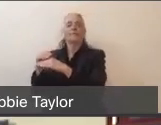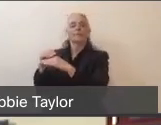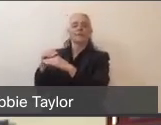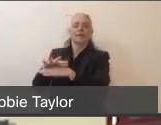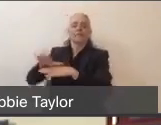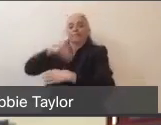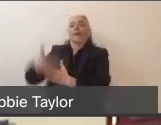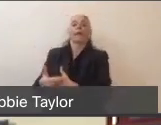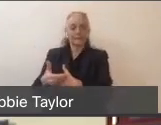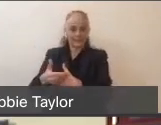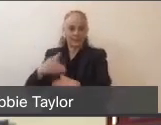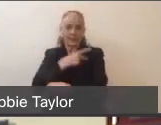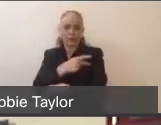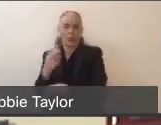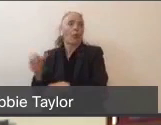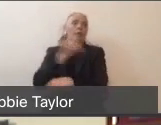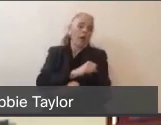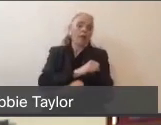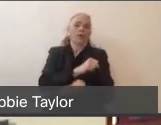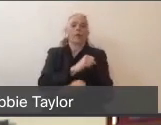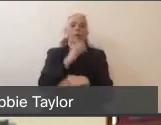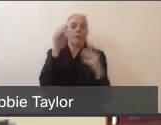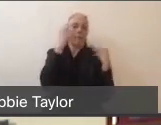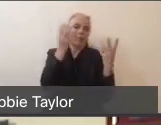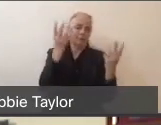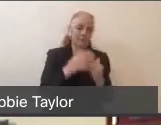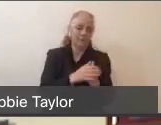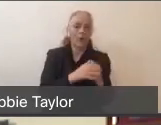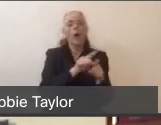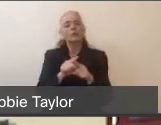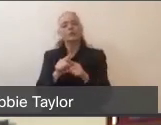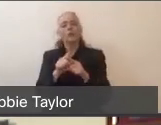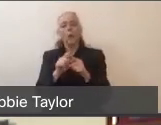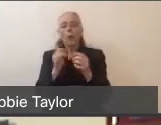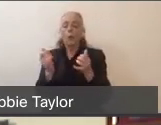And then we need to worry about call volume increasing. At the same time,